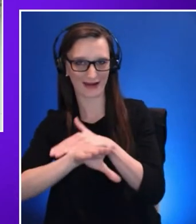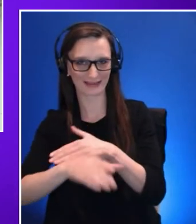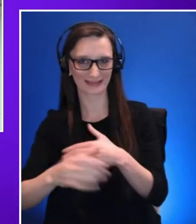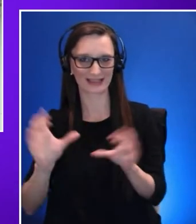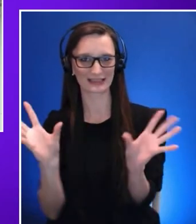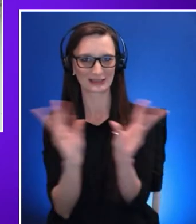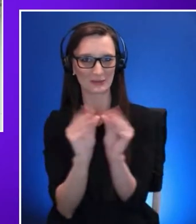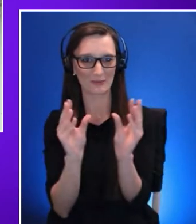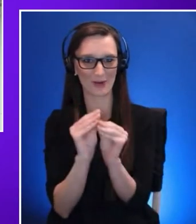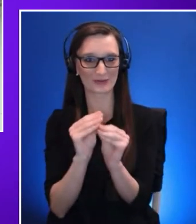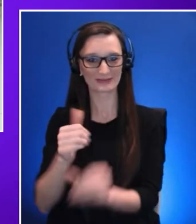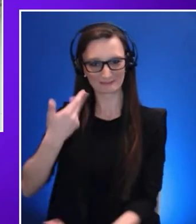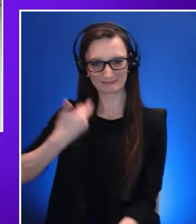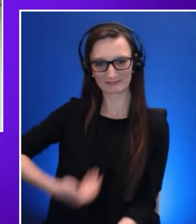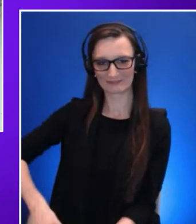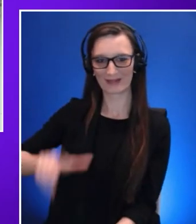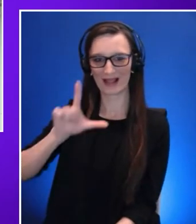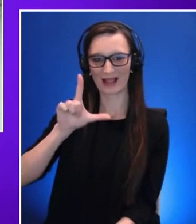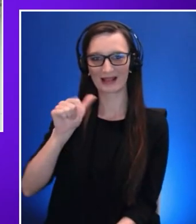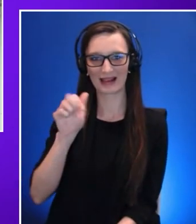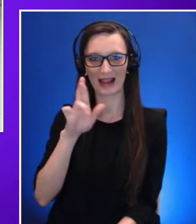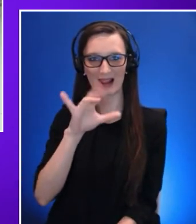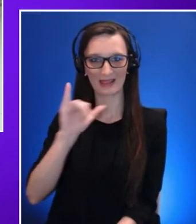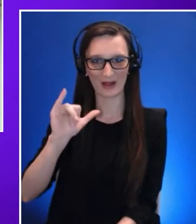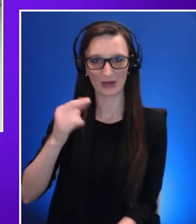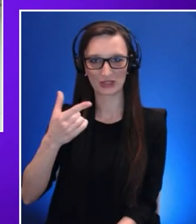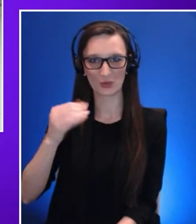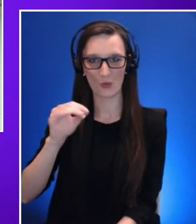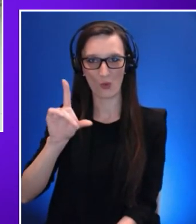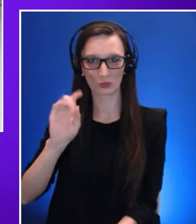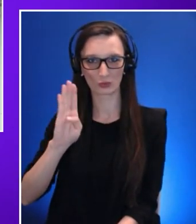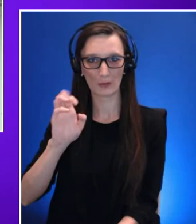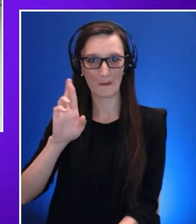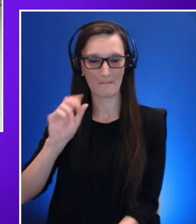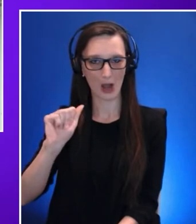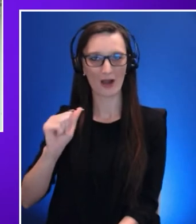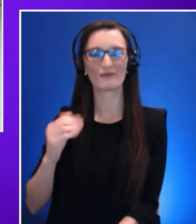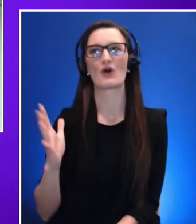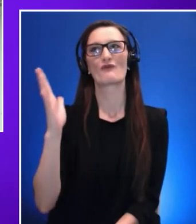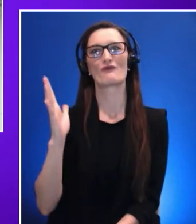and co-founder of the XR Access initiative you know it seems like a lifetime ago